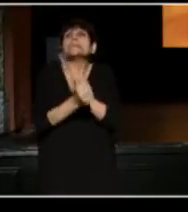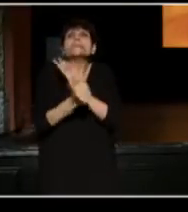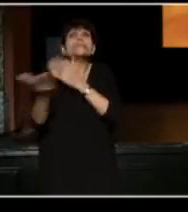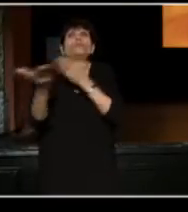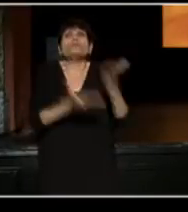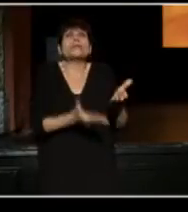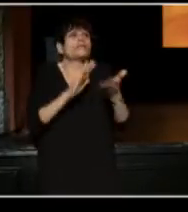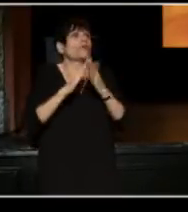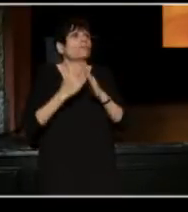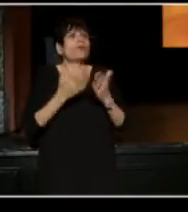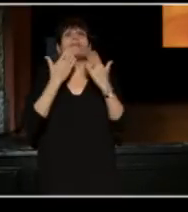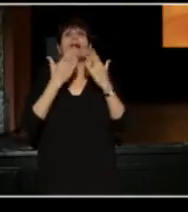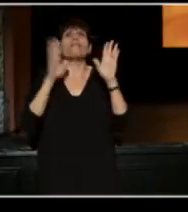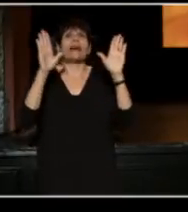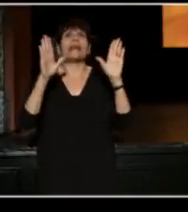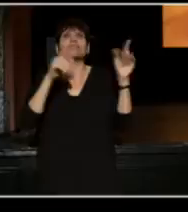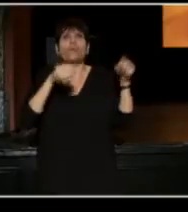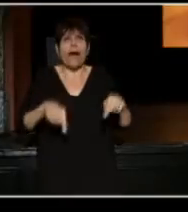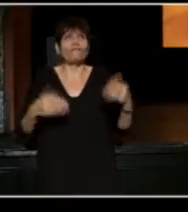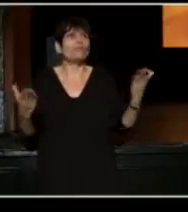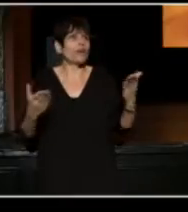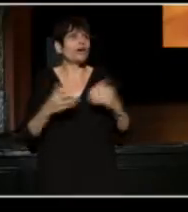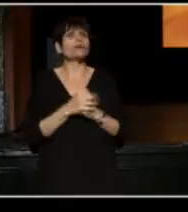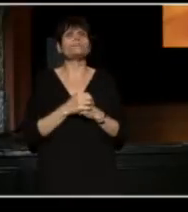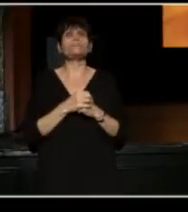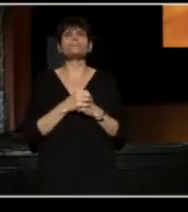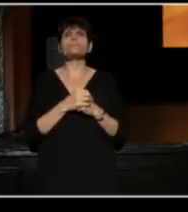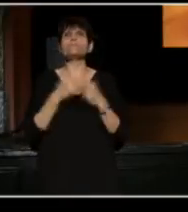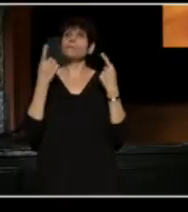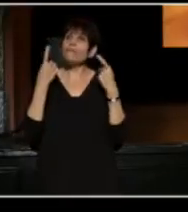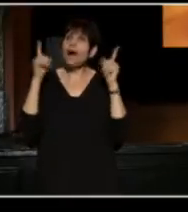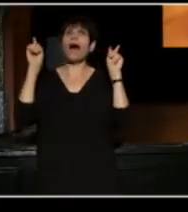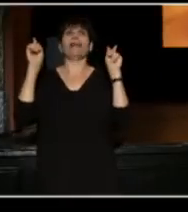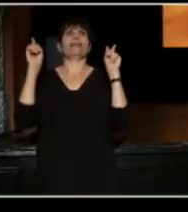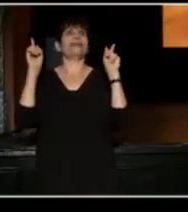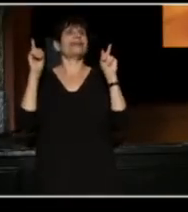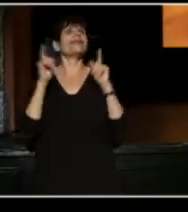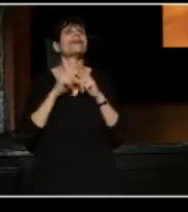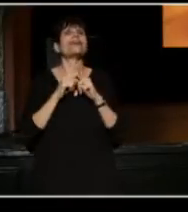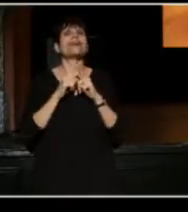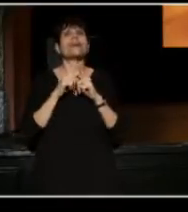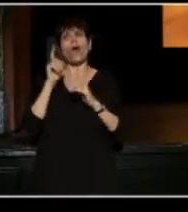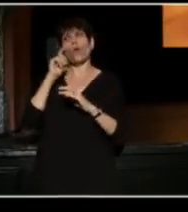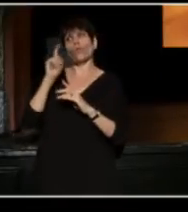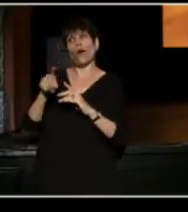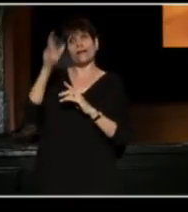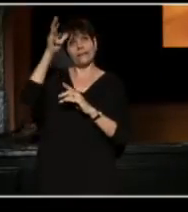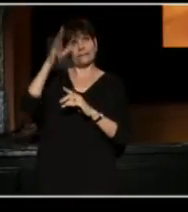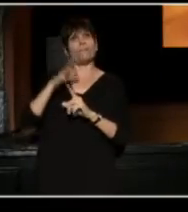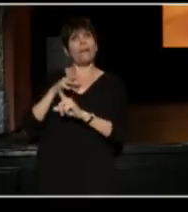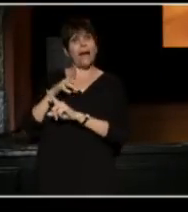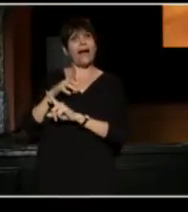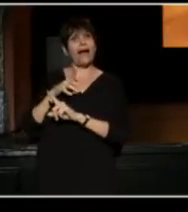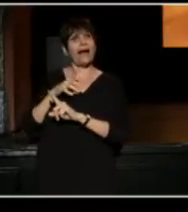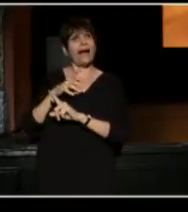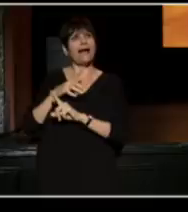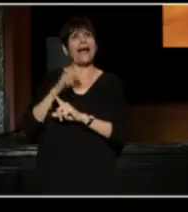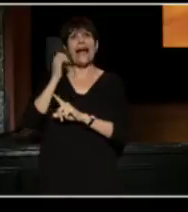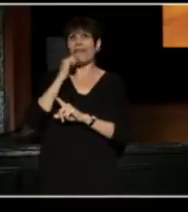to have you here, so thanks so much. And finally, it's my pleasure to recognize a man who exemplifies our art form every single day,